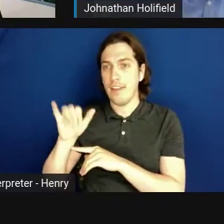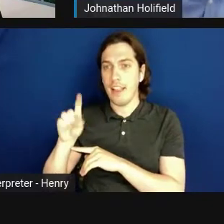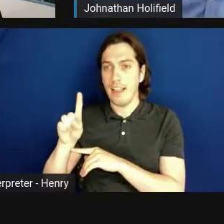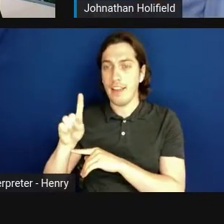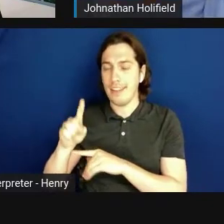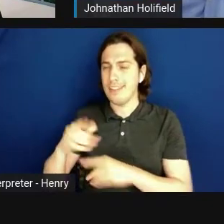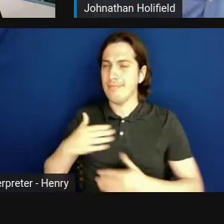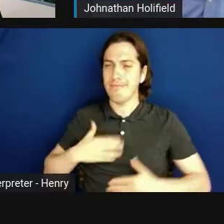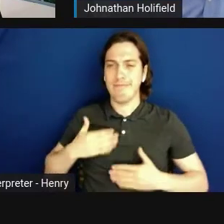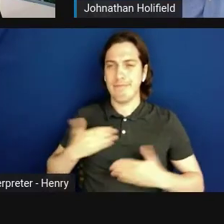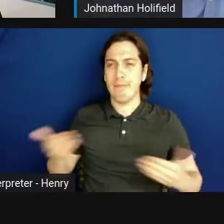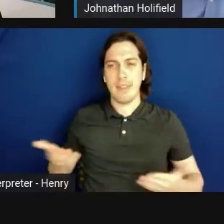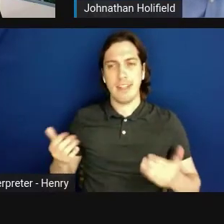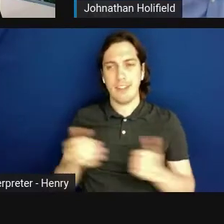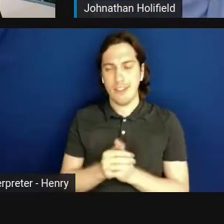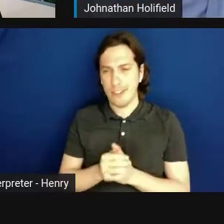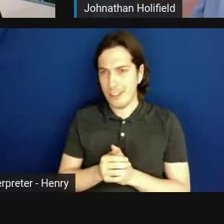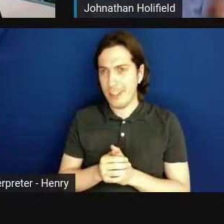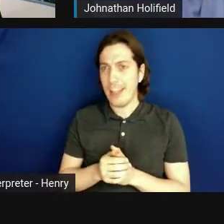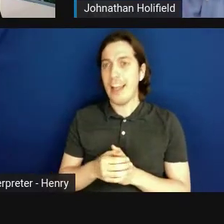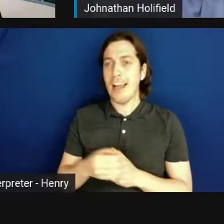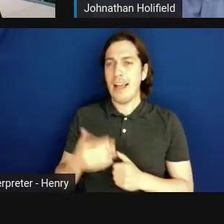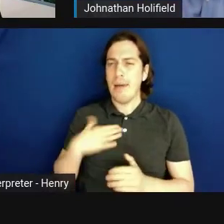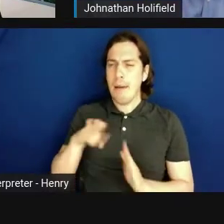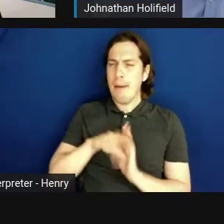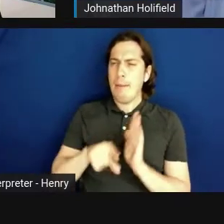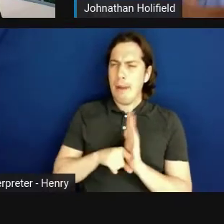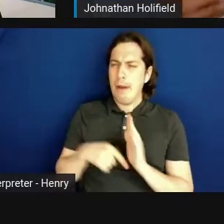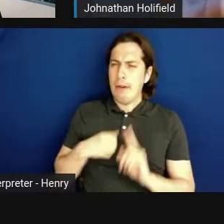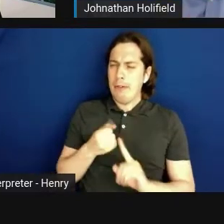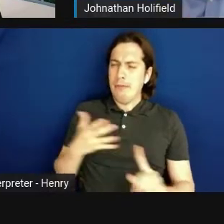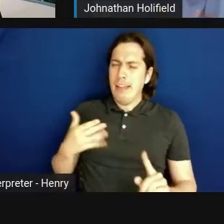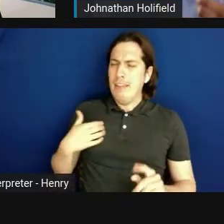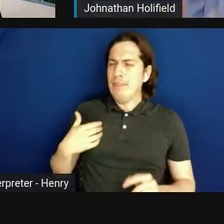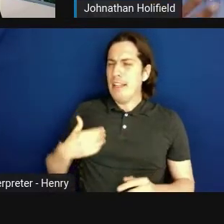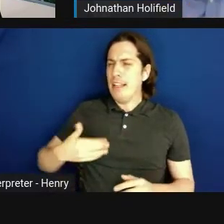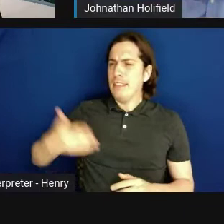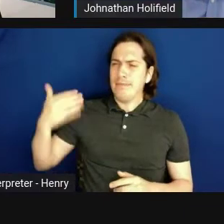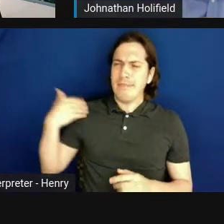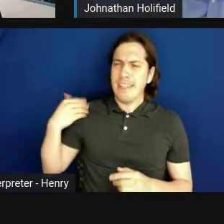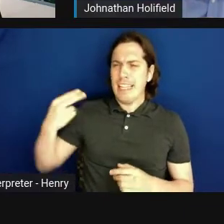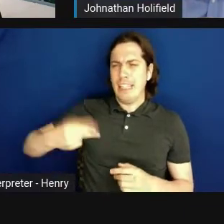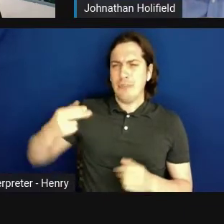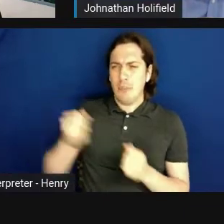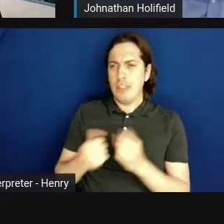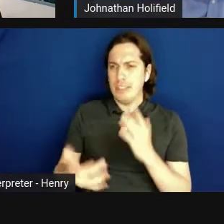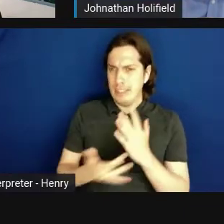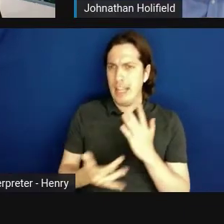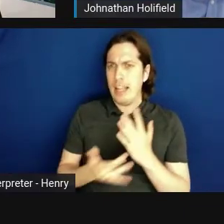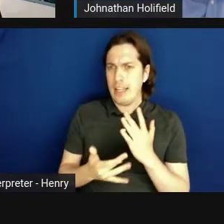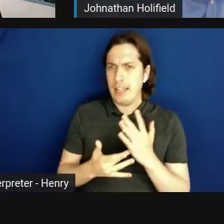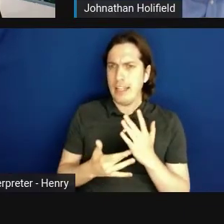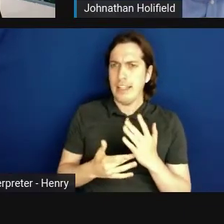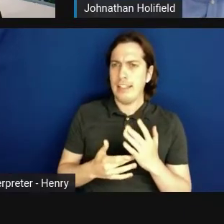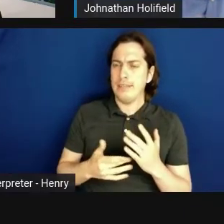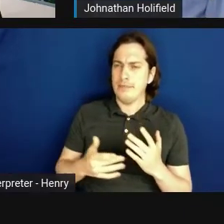And by way of background, I have a long history in tech and innovation-based economic development.